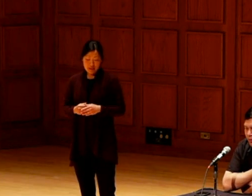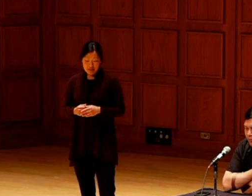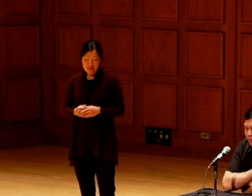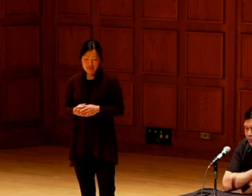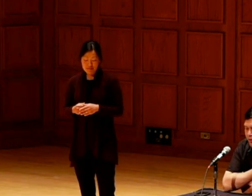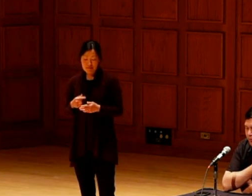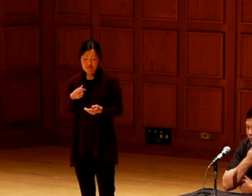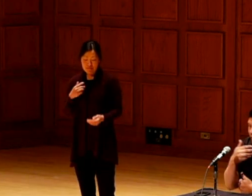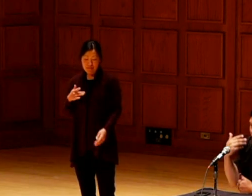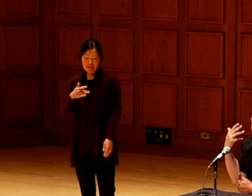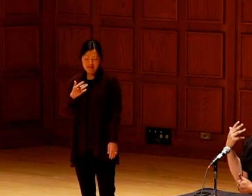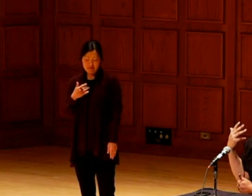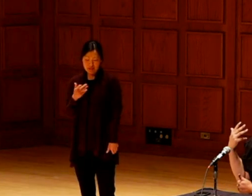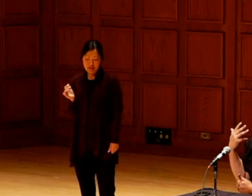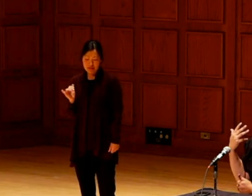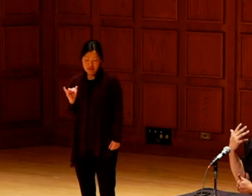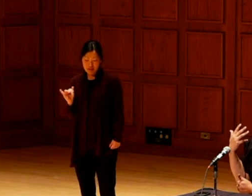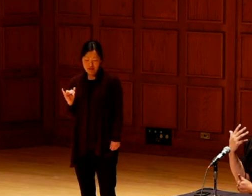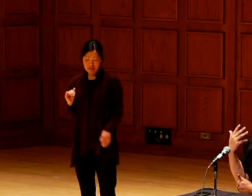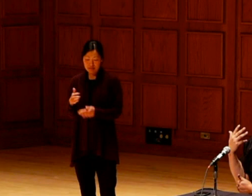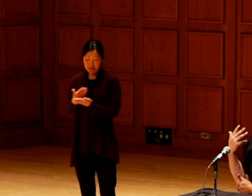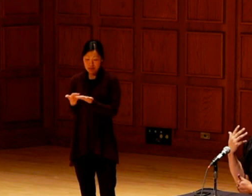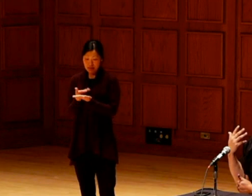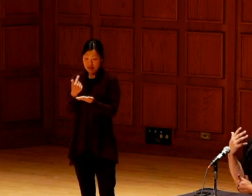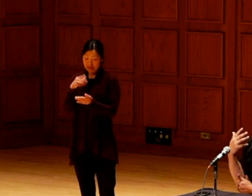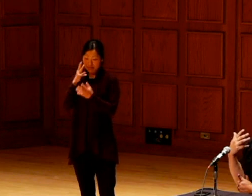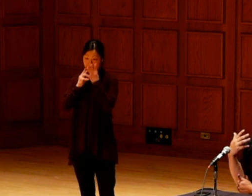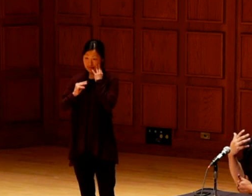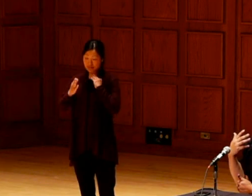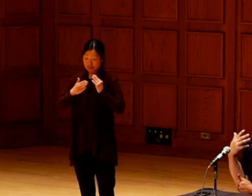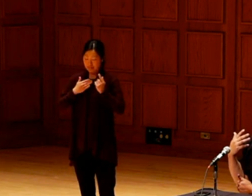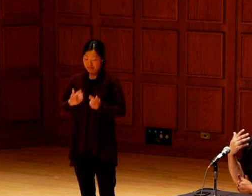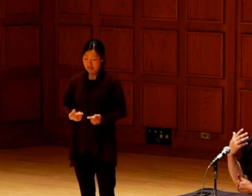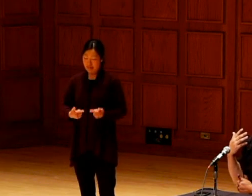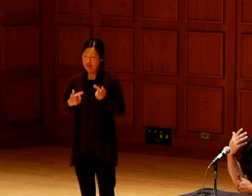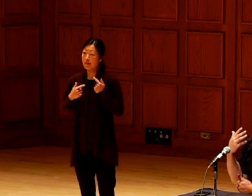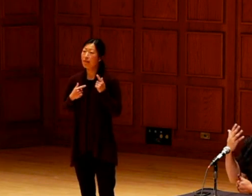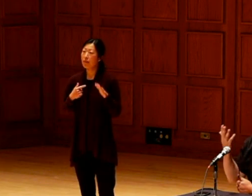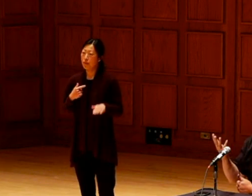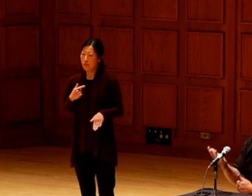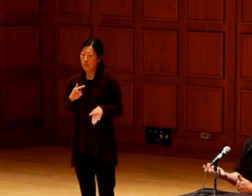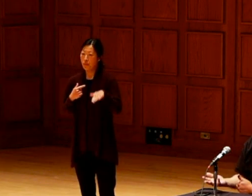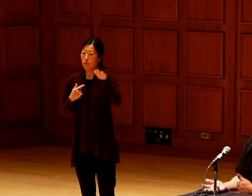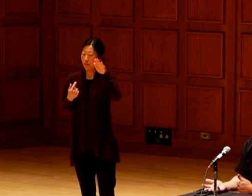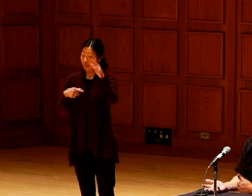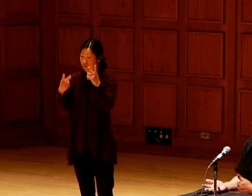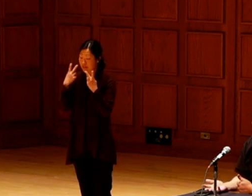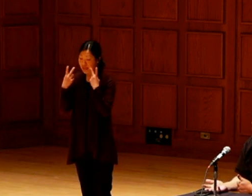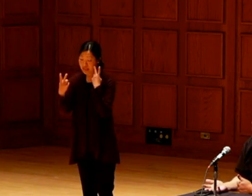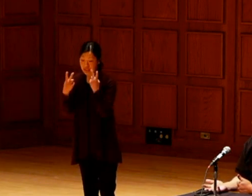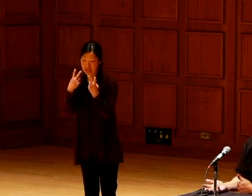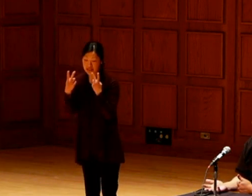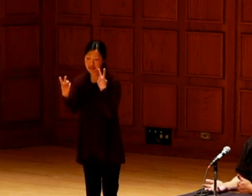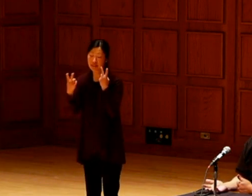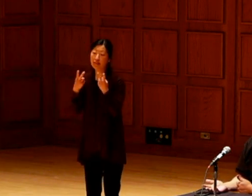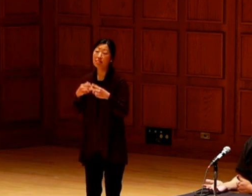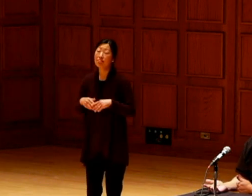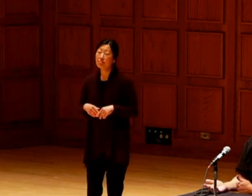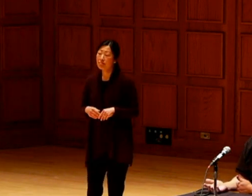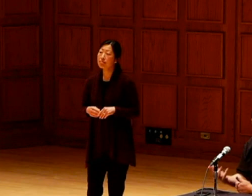I feel like some of the things that I've seen in my lifetime are